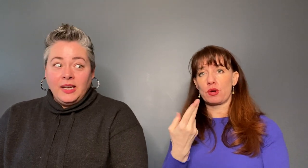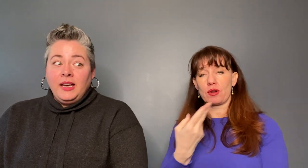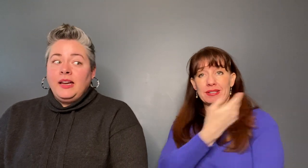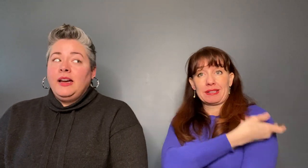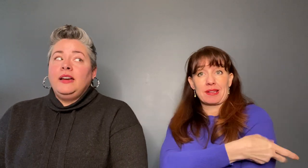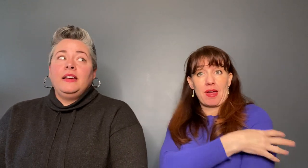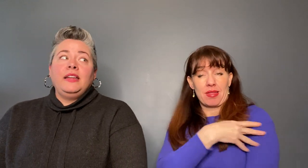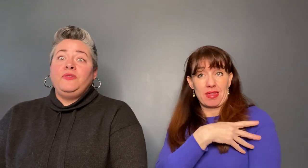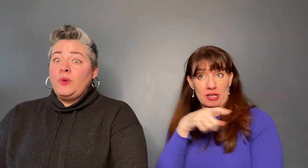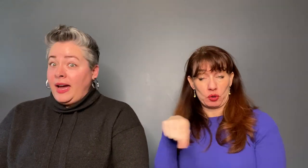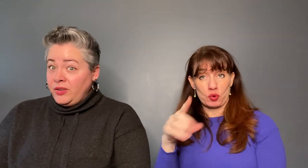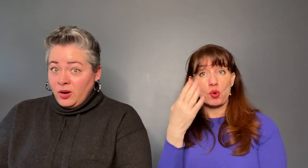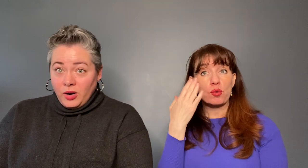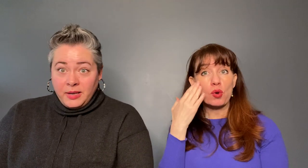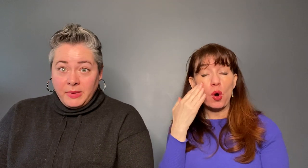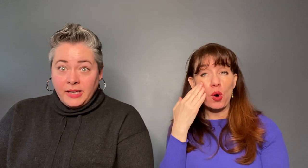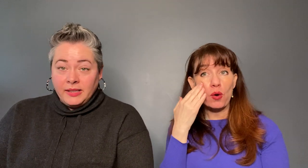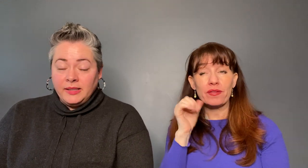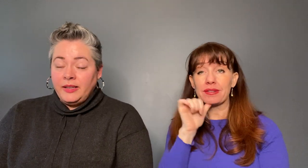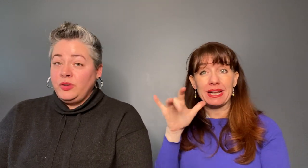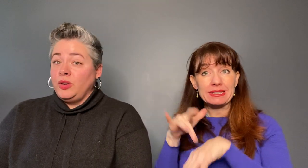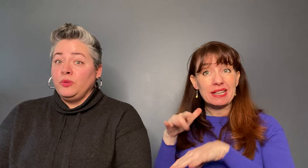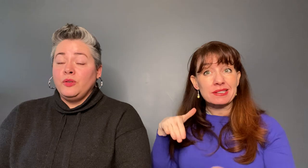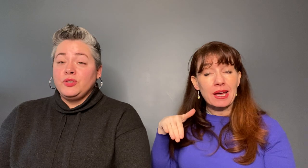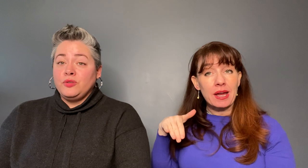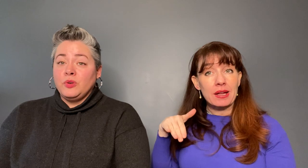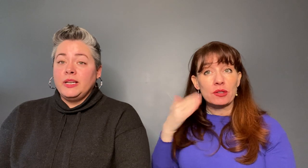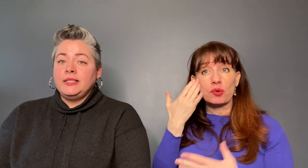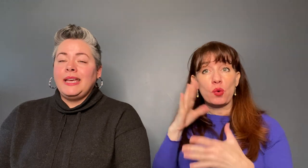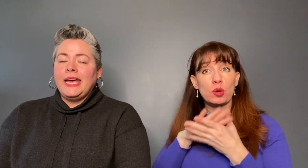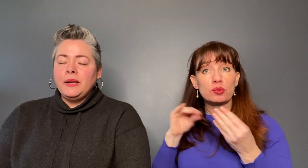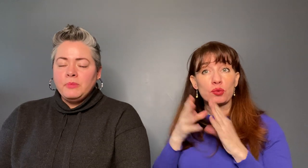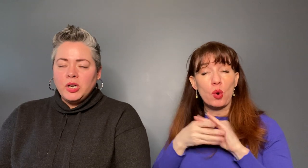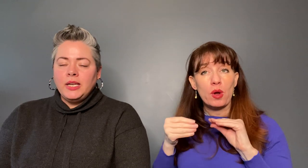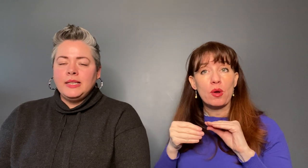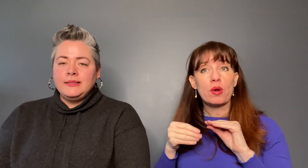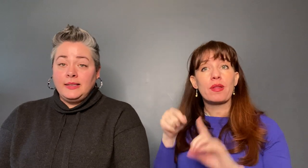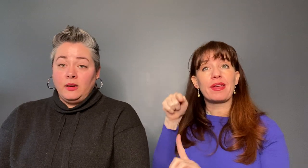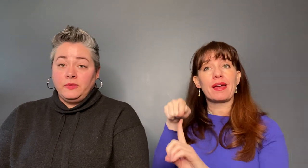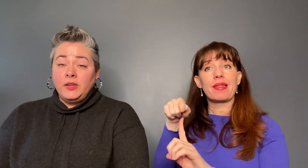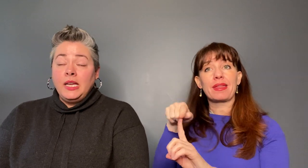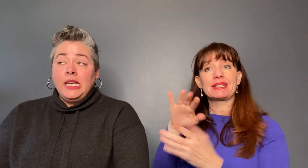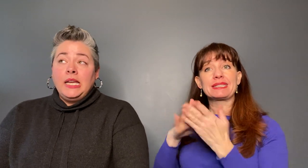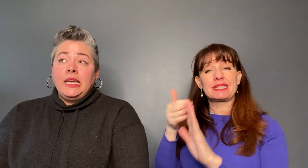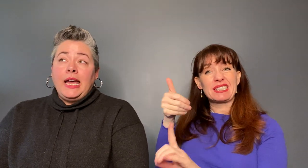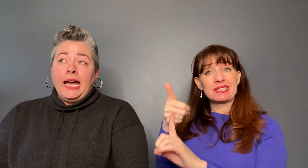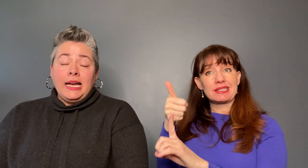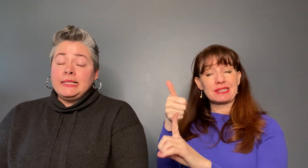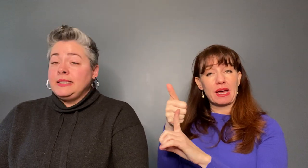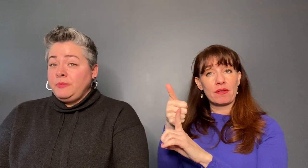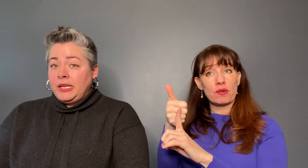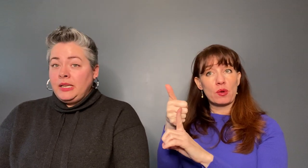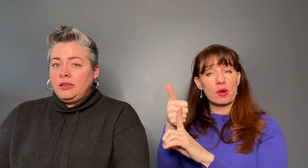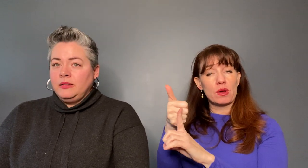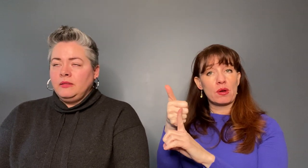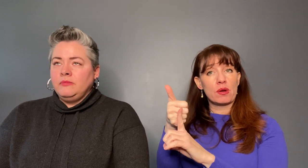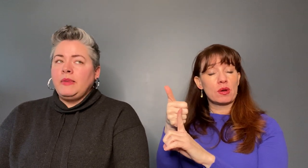you haven't already been, if you don't know the stories Edinburgh, itself has to